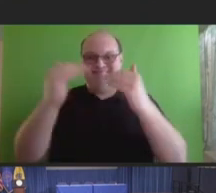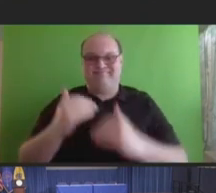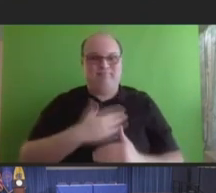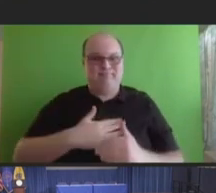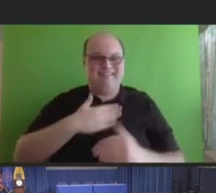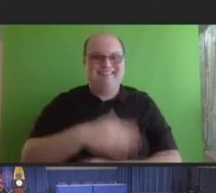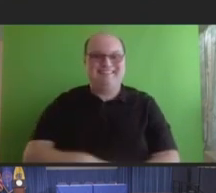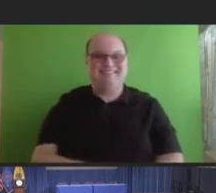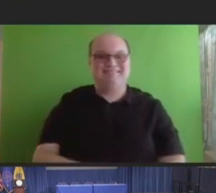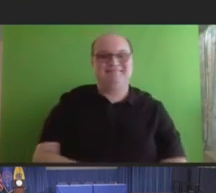please.